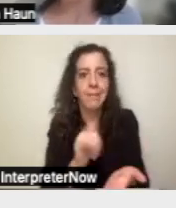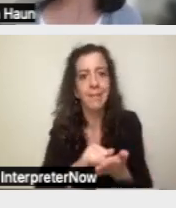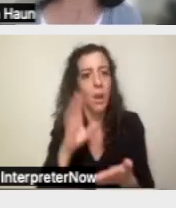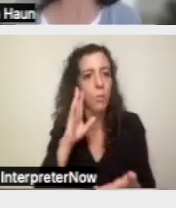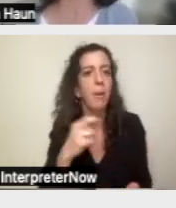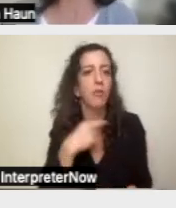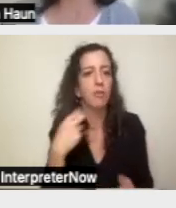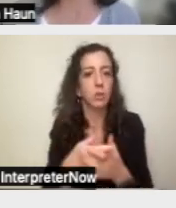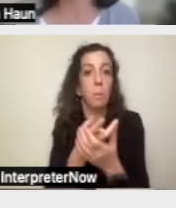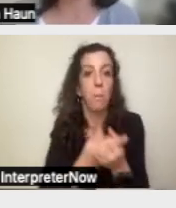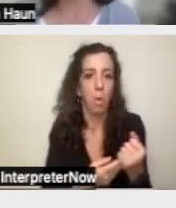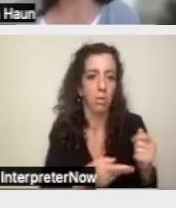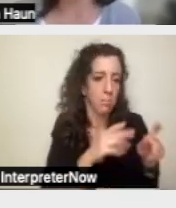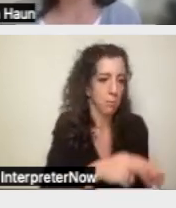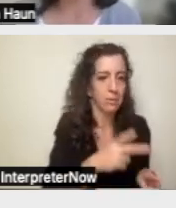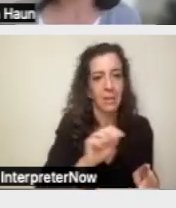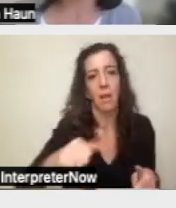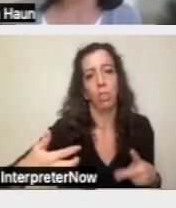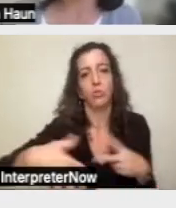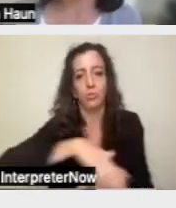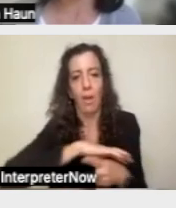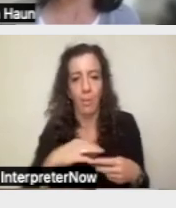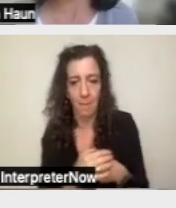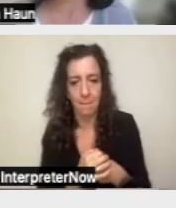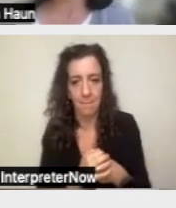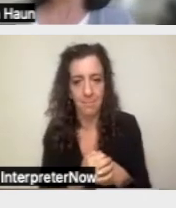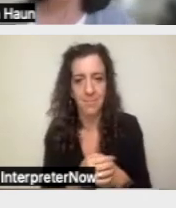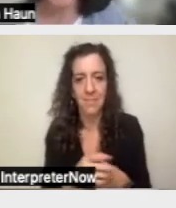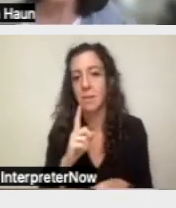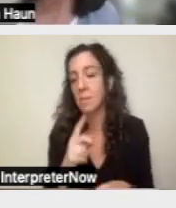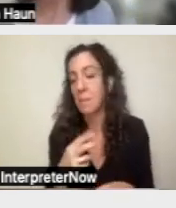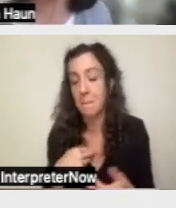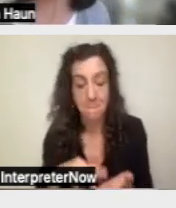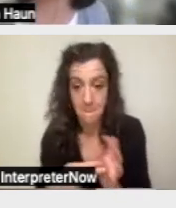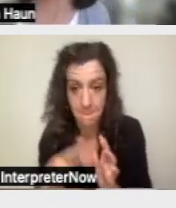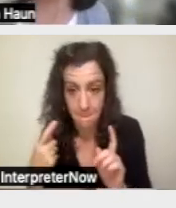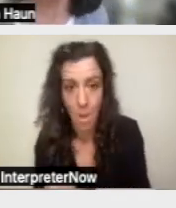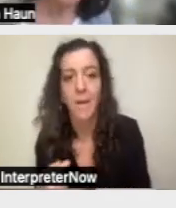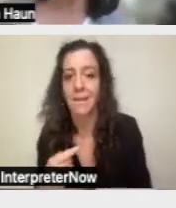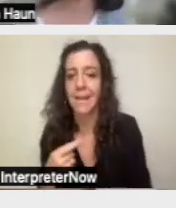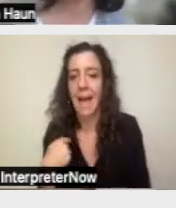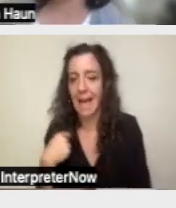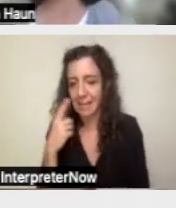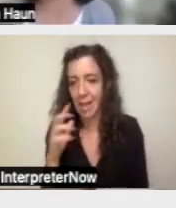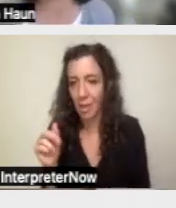In other words, I think that it's rare [chuckles], perhaps, that it would only ever present a